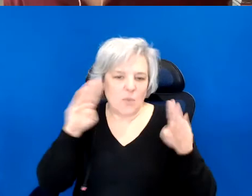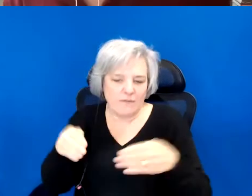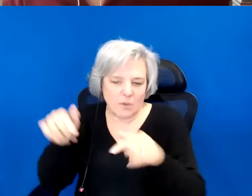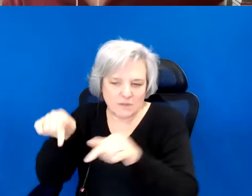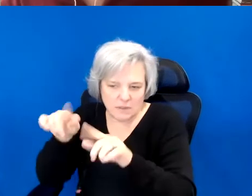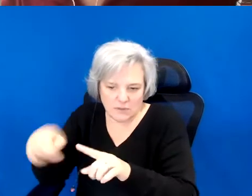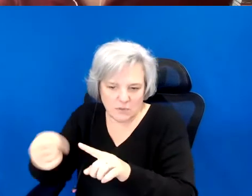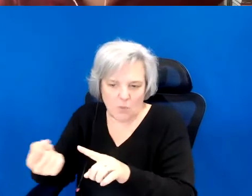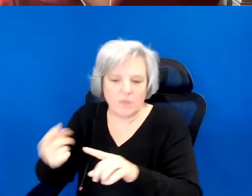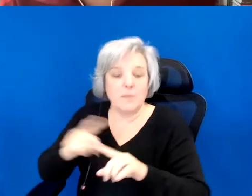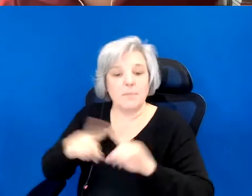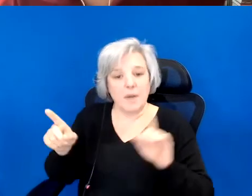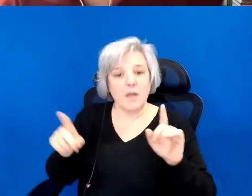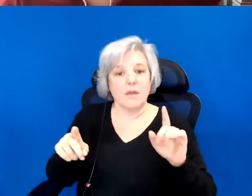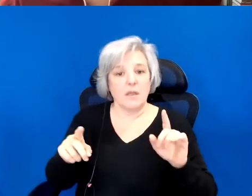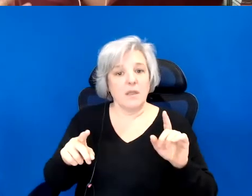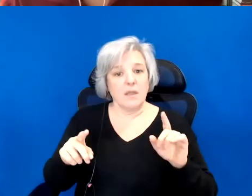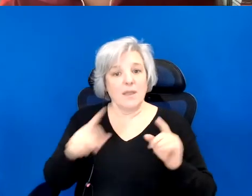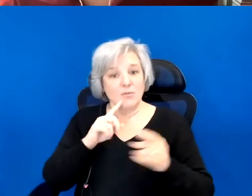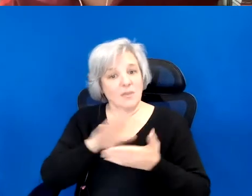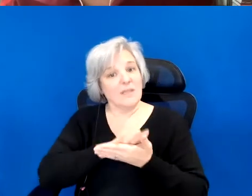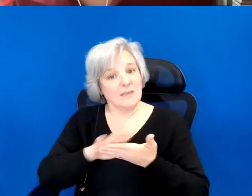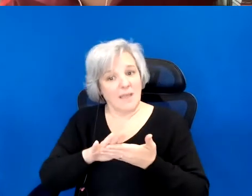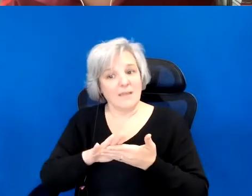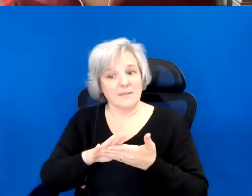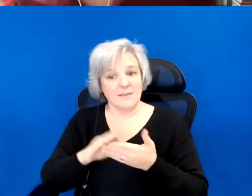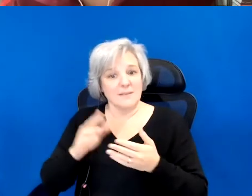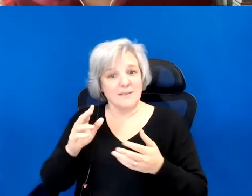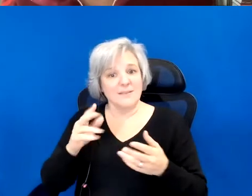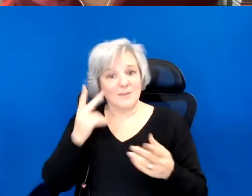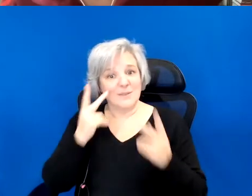But it was also nice to hear someone actually talk about with the treaty was, which you